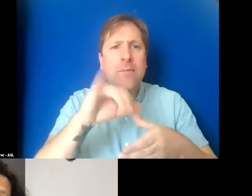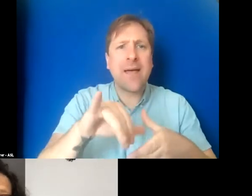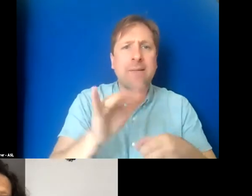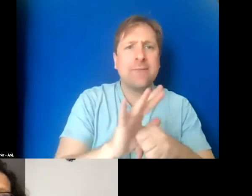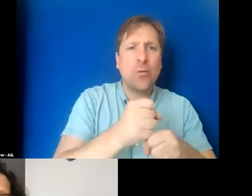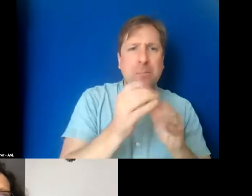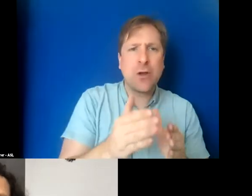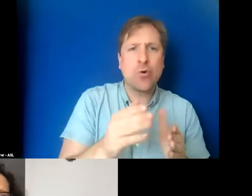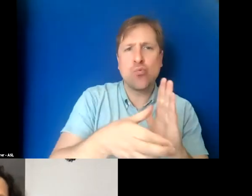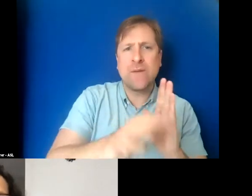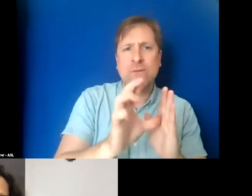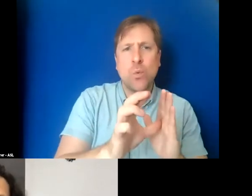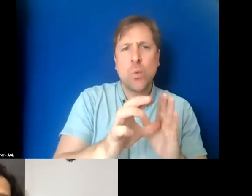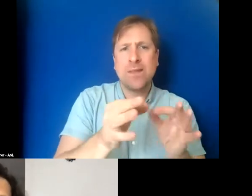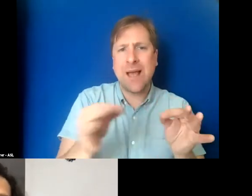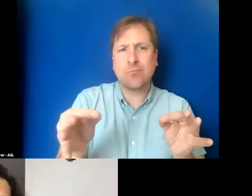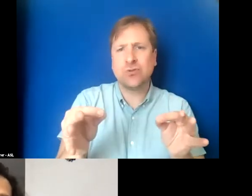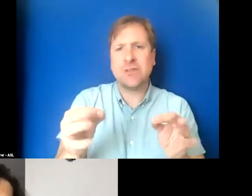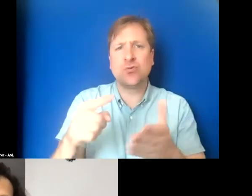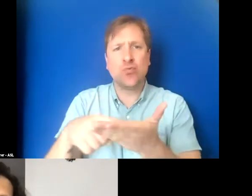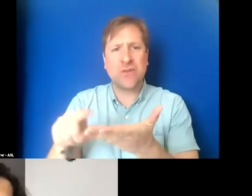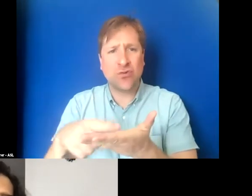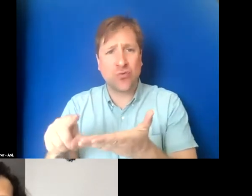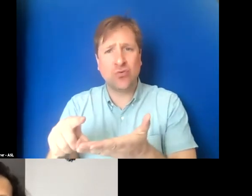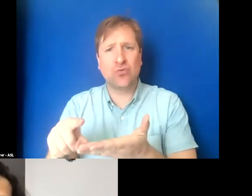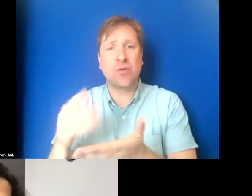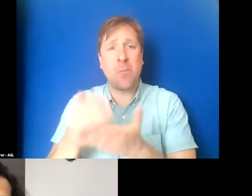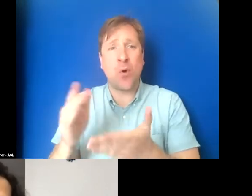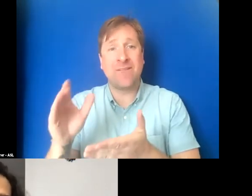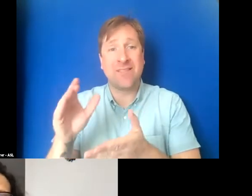in reviewing the captions, research on the part of the captioner to make sure